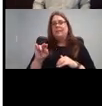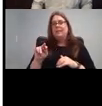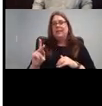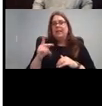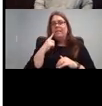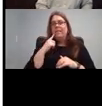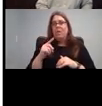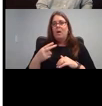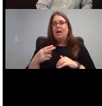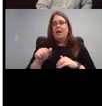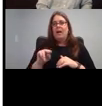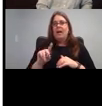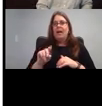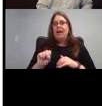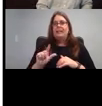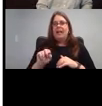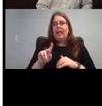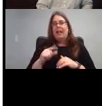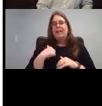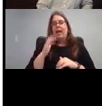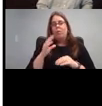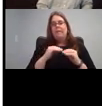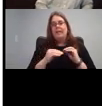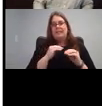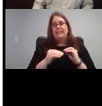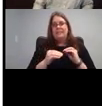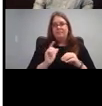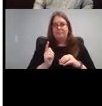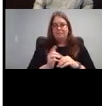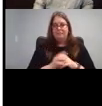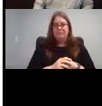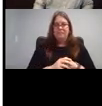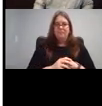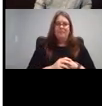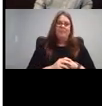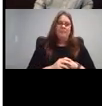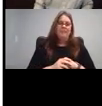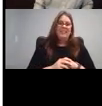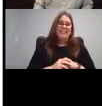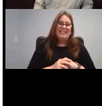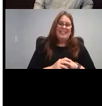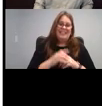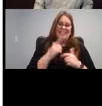I will put it back and I'll come back and fix that.